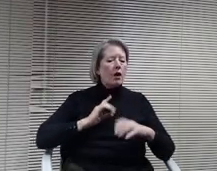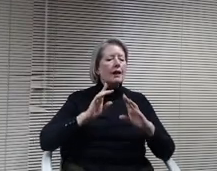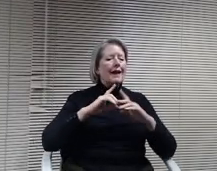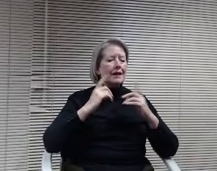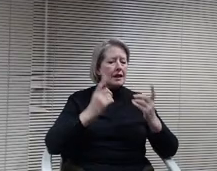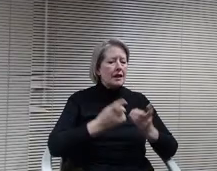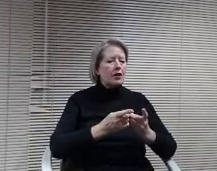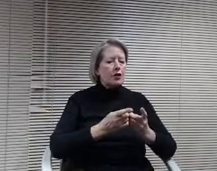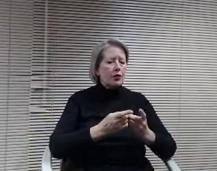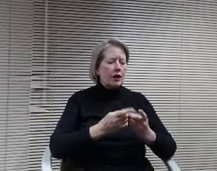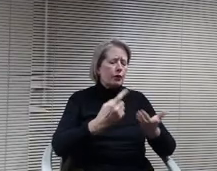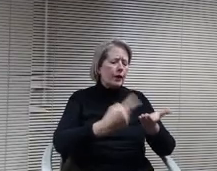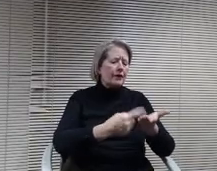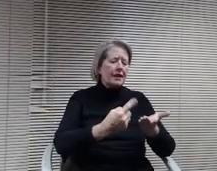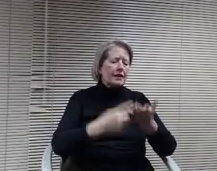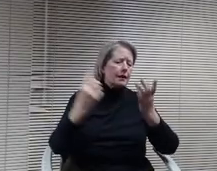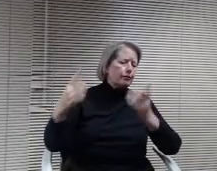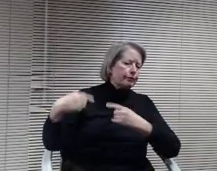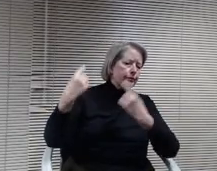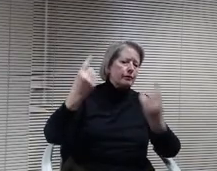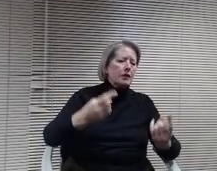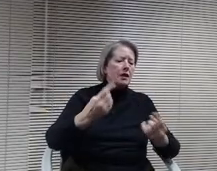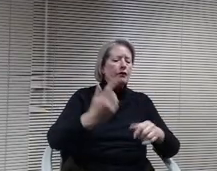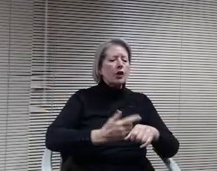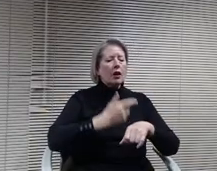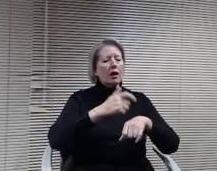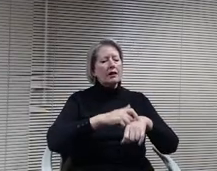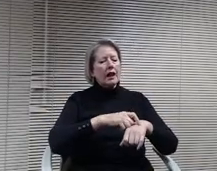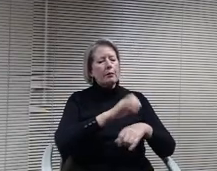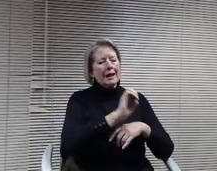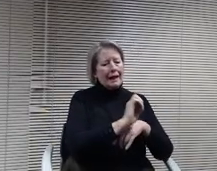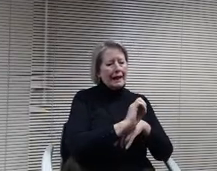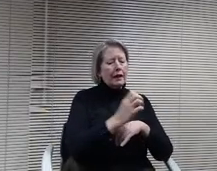long time about. BE 12 and lifelong learners, and now this